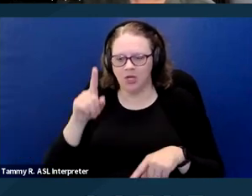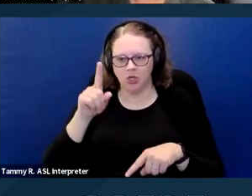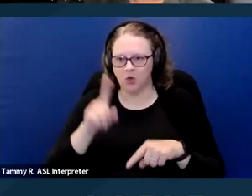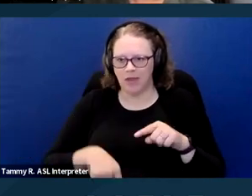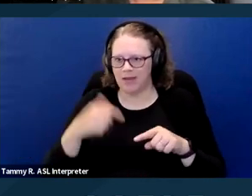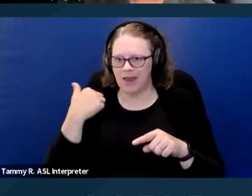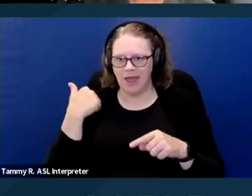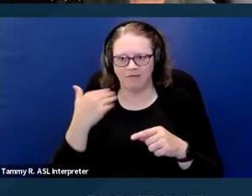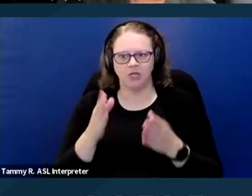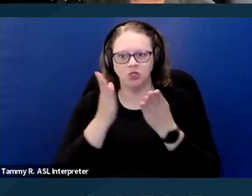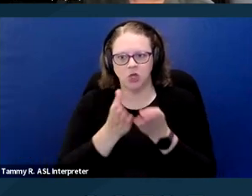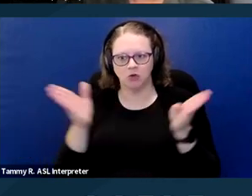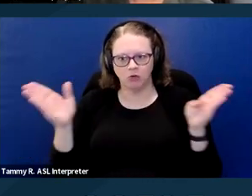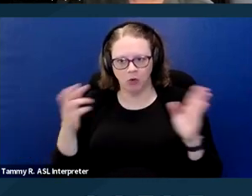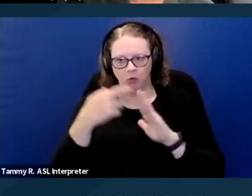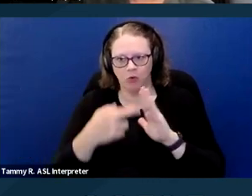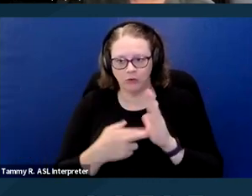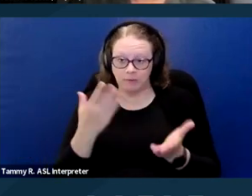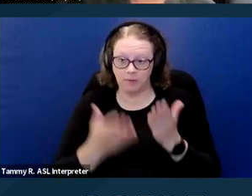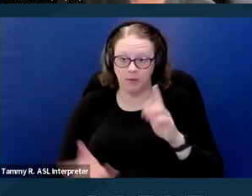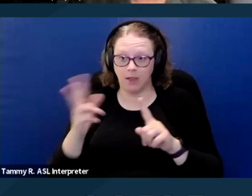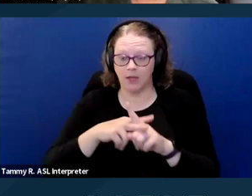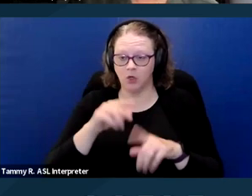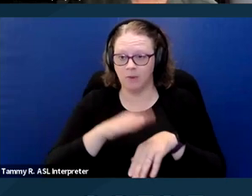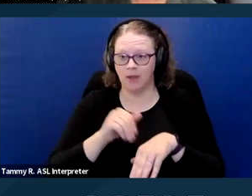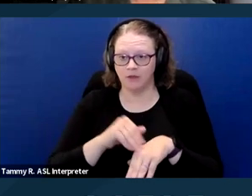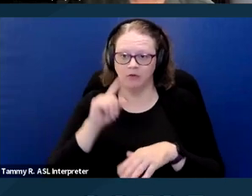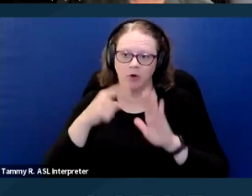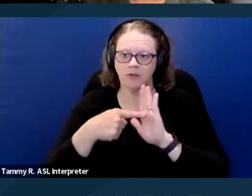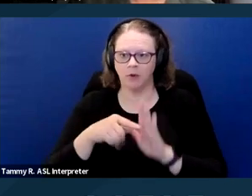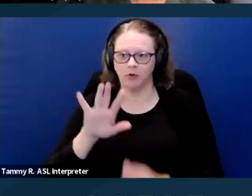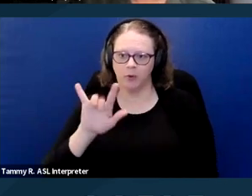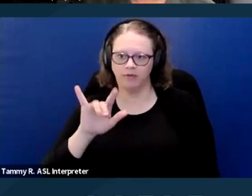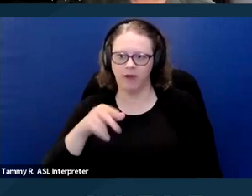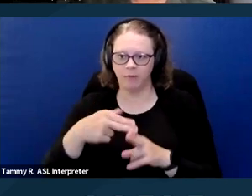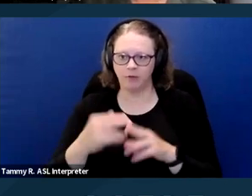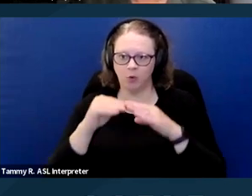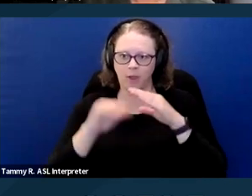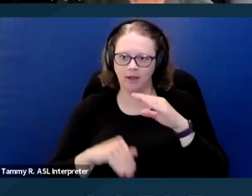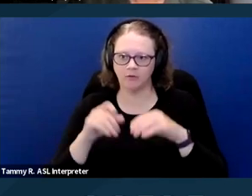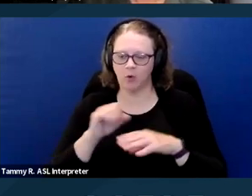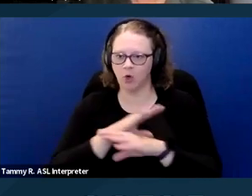that may be applied to pets like a 25 pound rule or no pit bull rule.